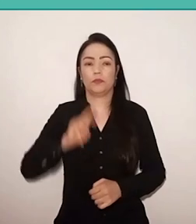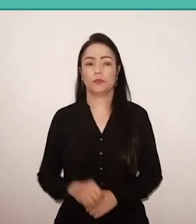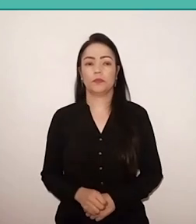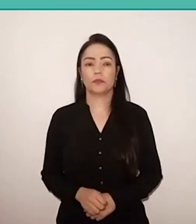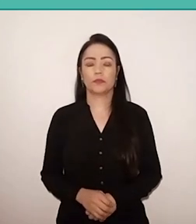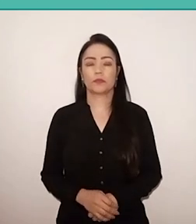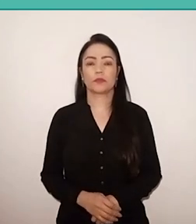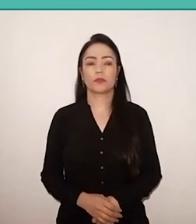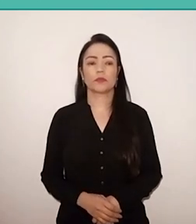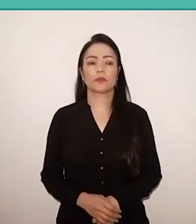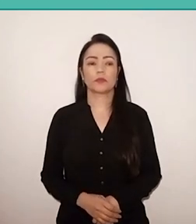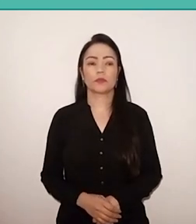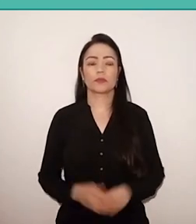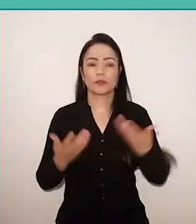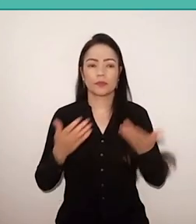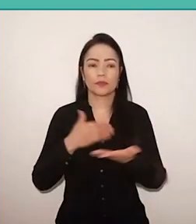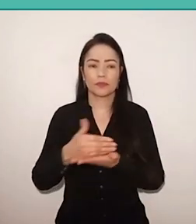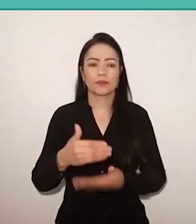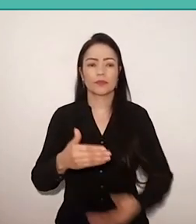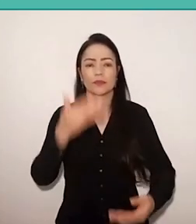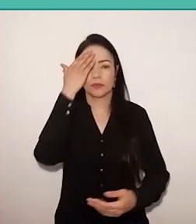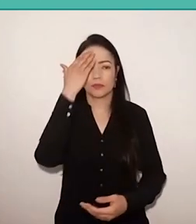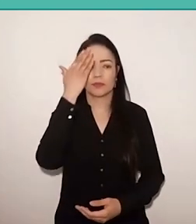Well, I initially wanted to thank for the invitation